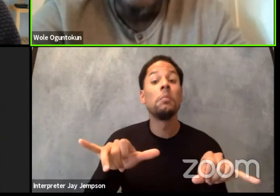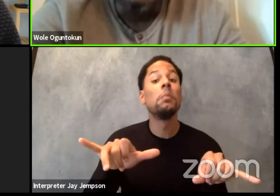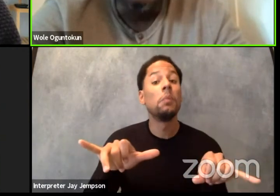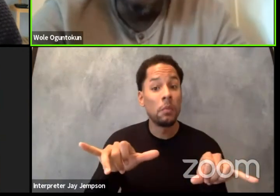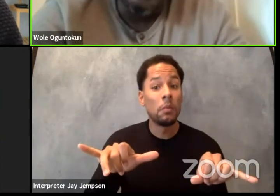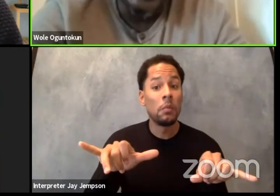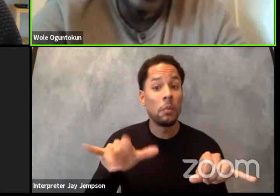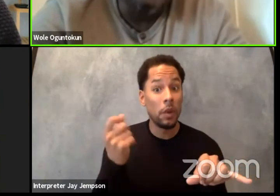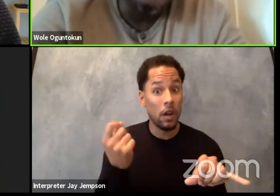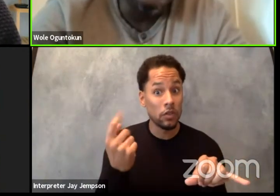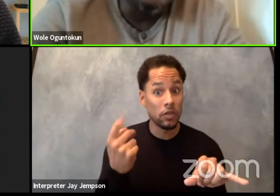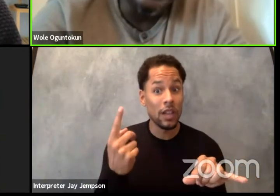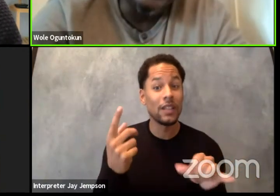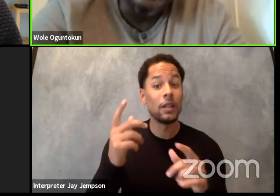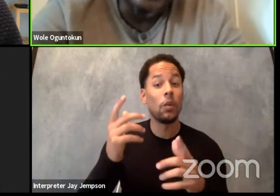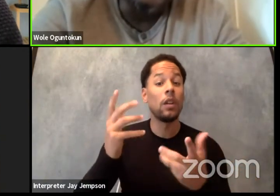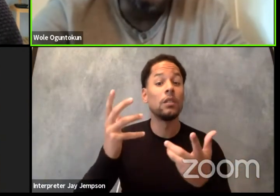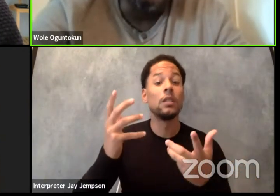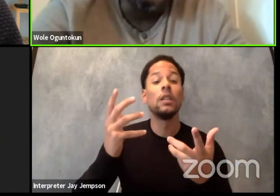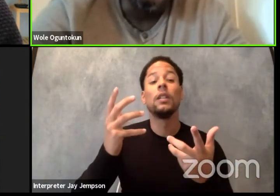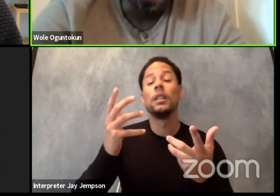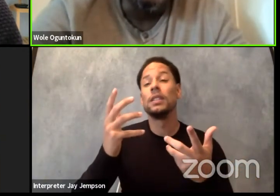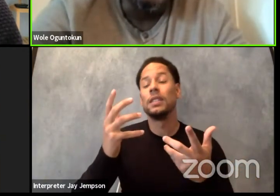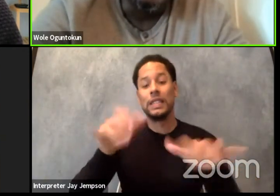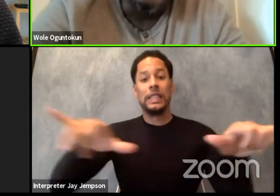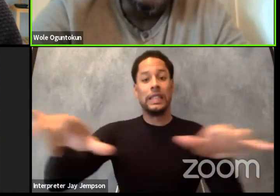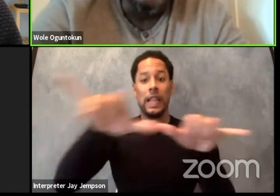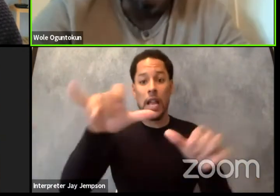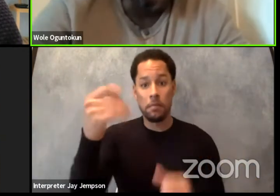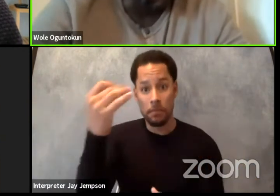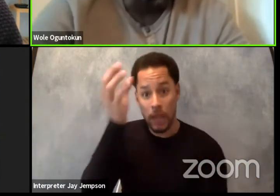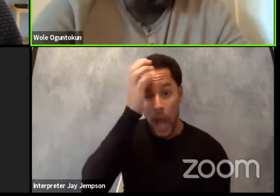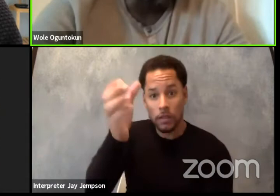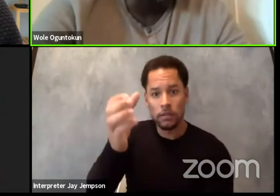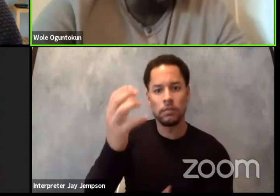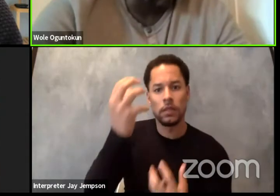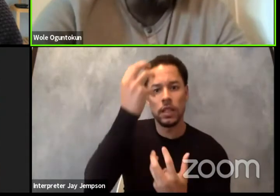And someone actually thinks that us not having one language,